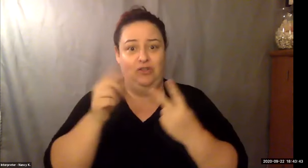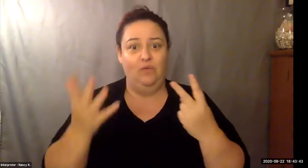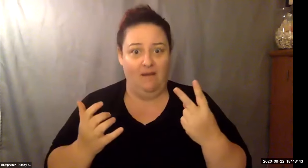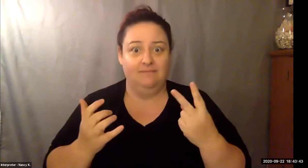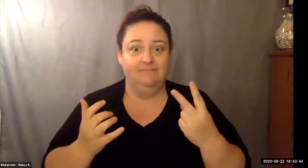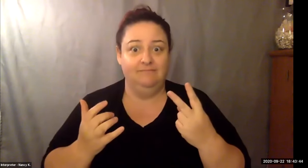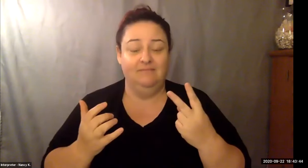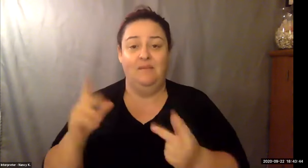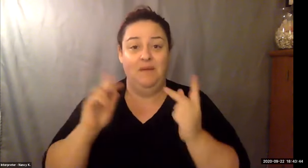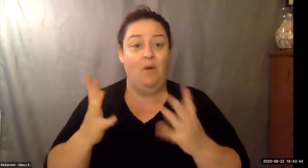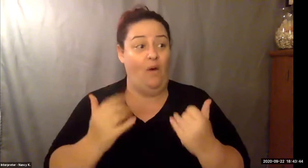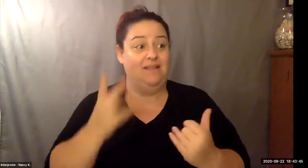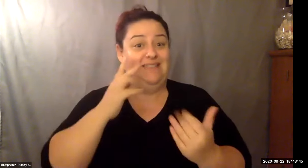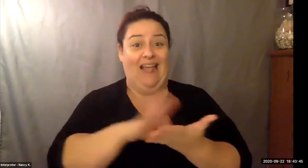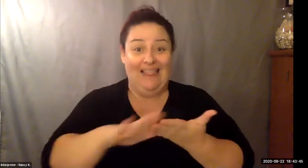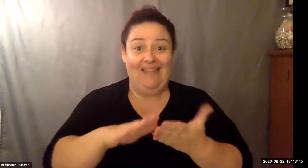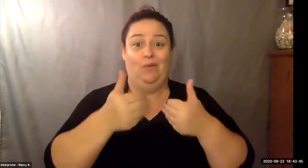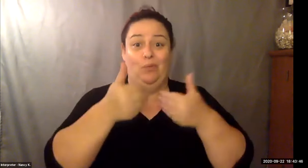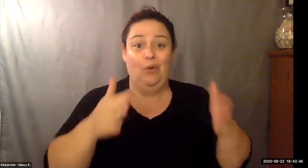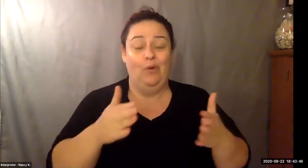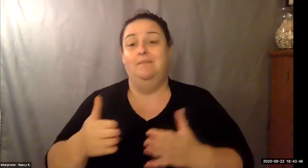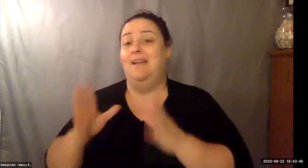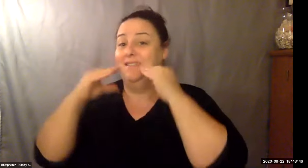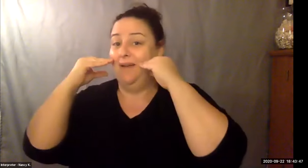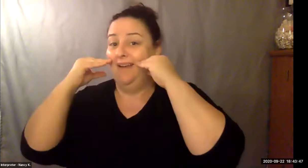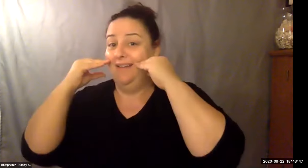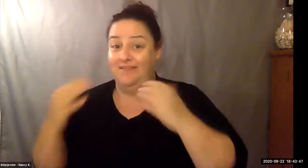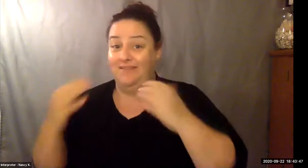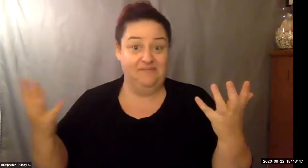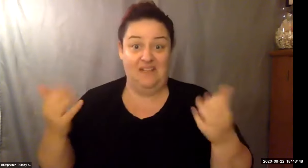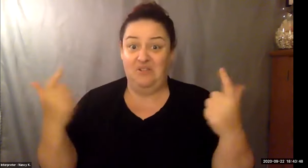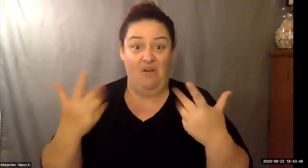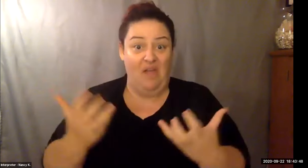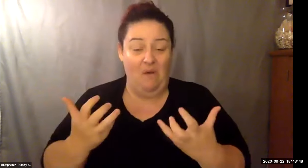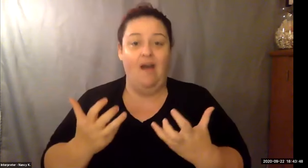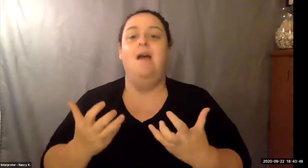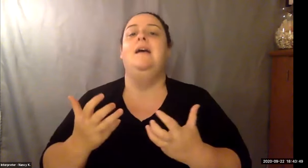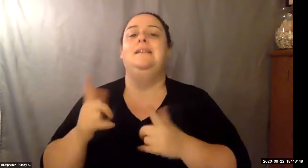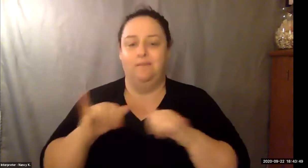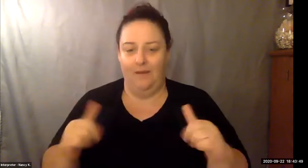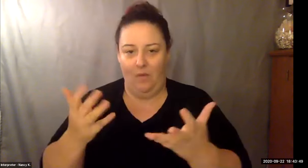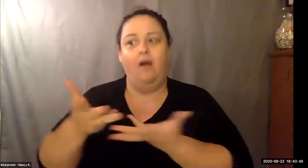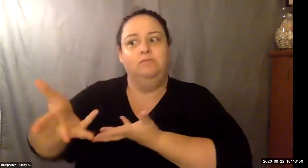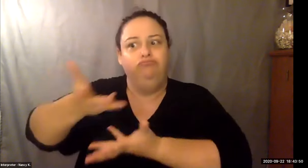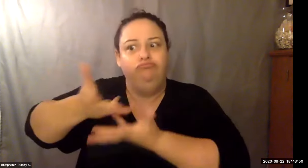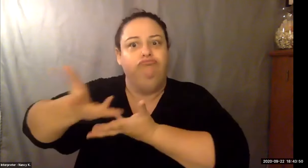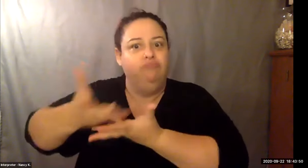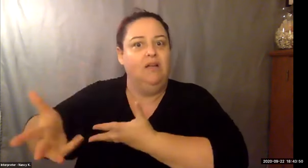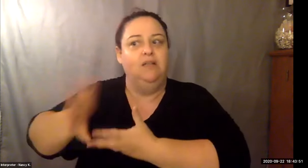Keith Wolling: And this industry is a unique industry, you could start at the front desk or you work as a server or you can work as a dishwasher. A room attendant